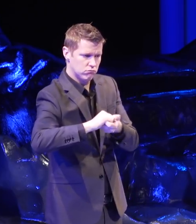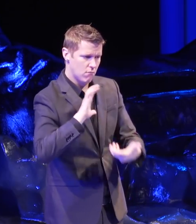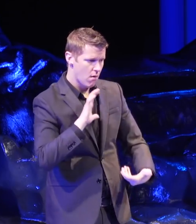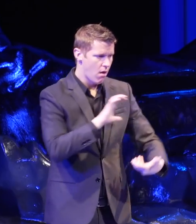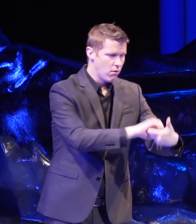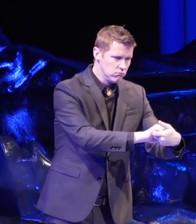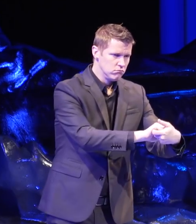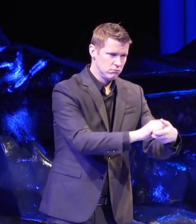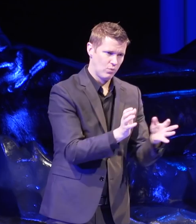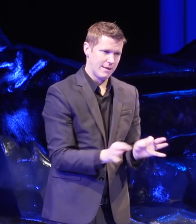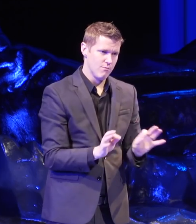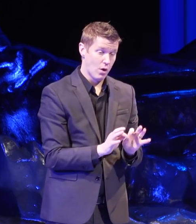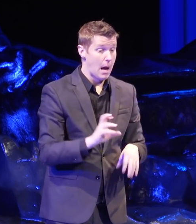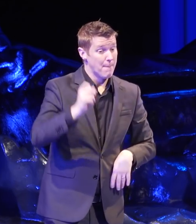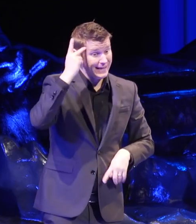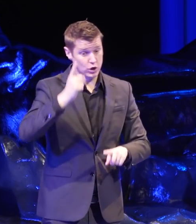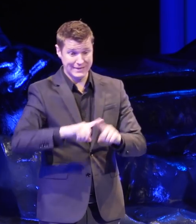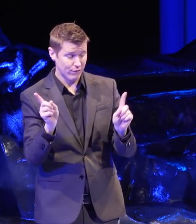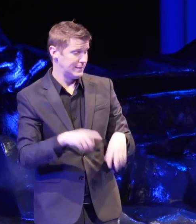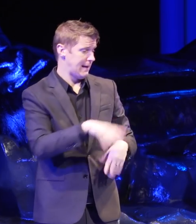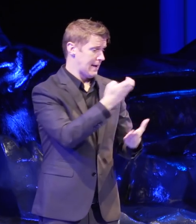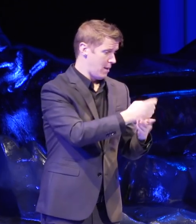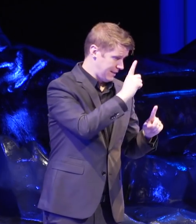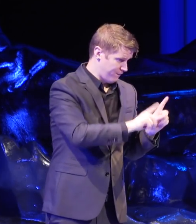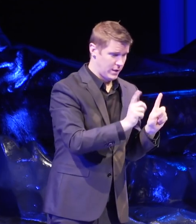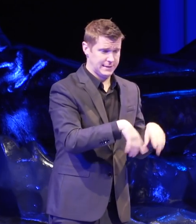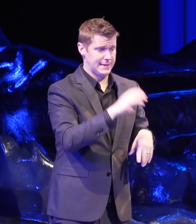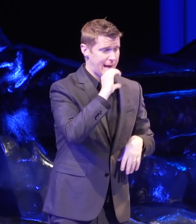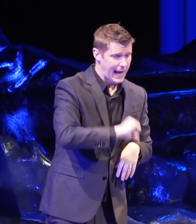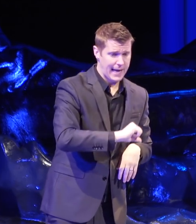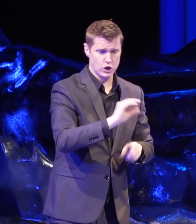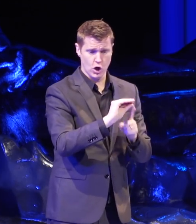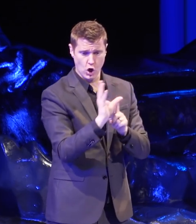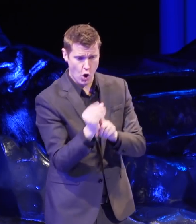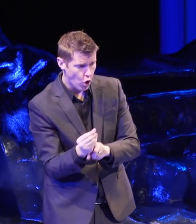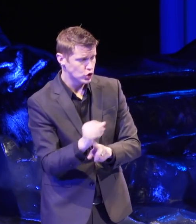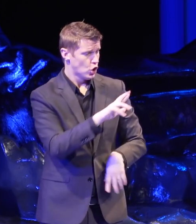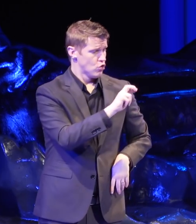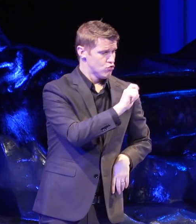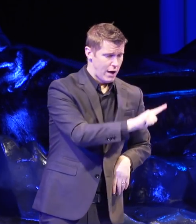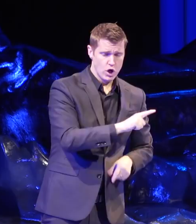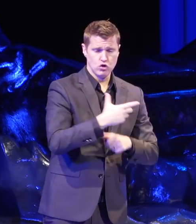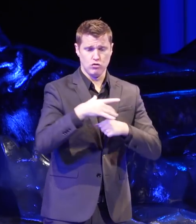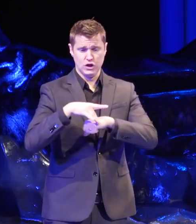Political difference, economic difference, age difference, cultural difference, racial difference, geographic difference, you name it.